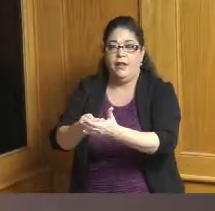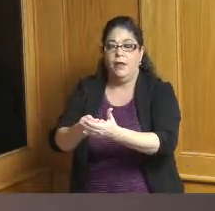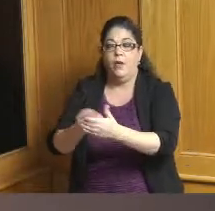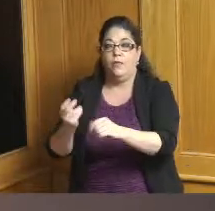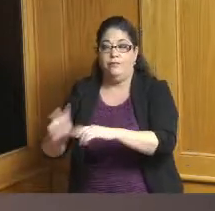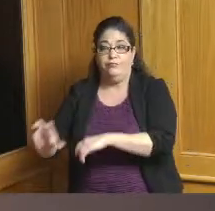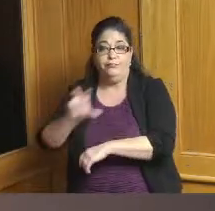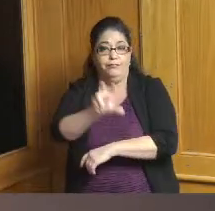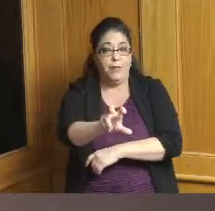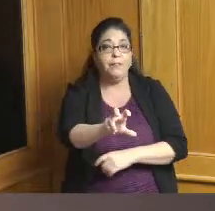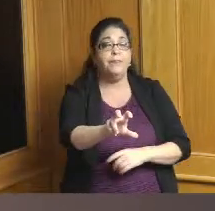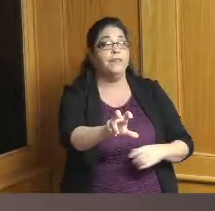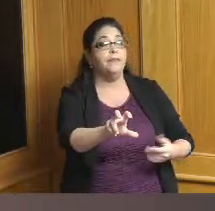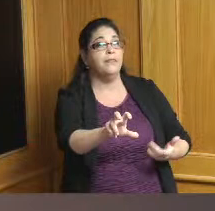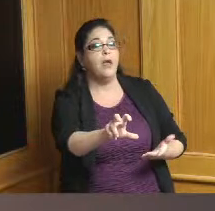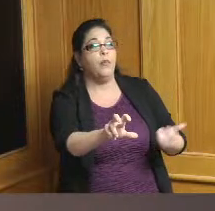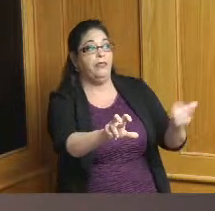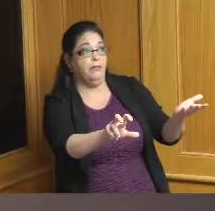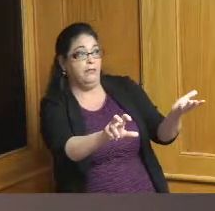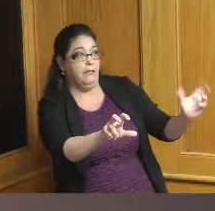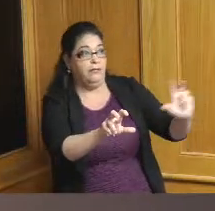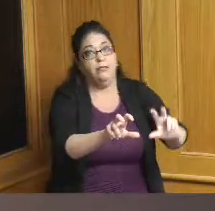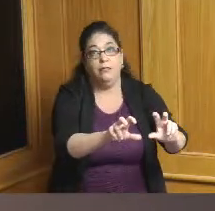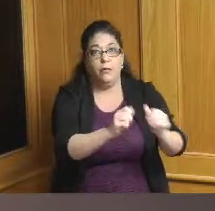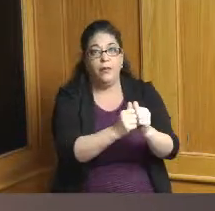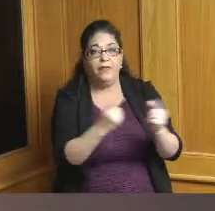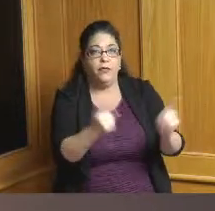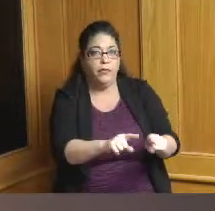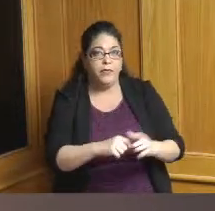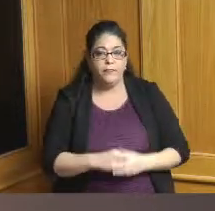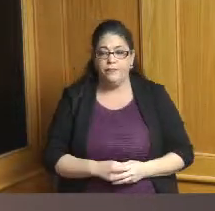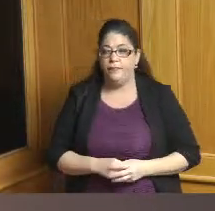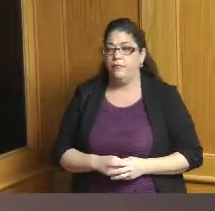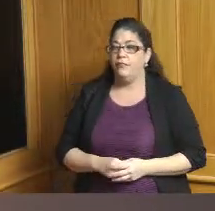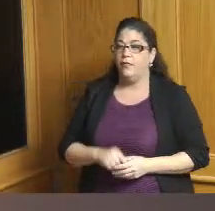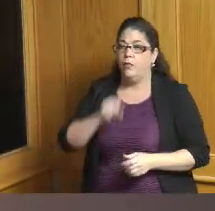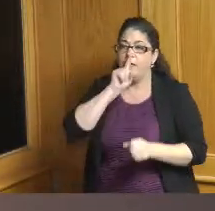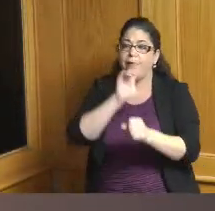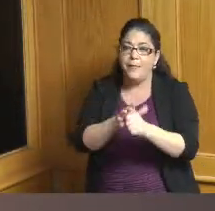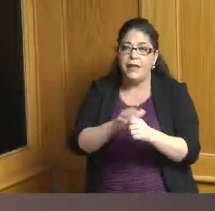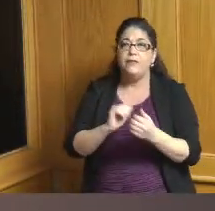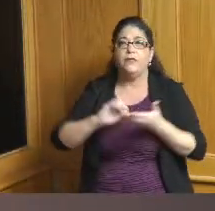with the enterprise zone agreement so we see this is a real commitment for the the community